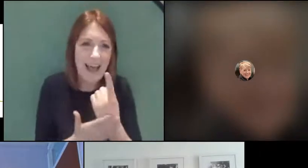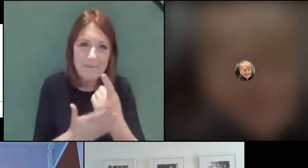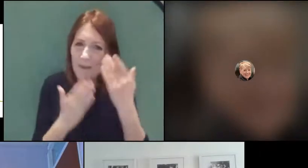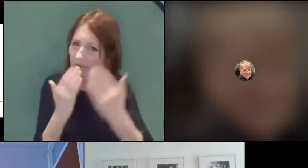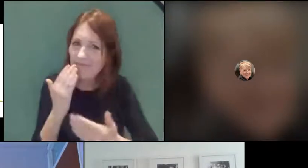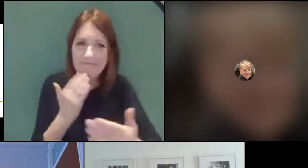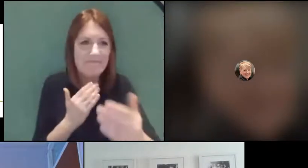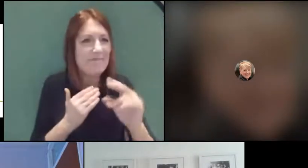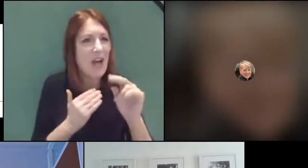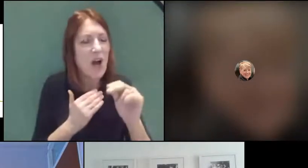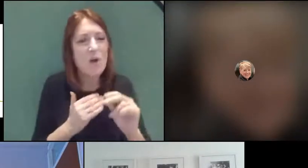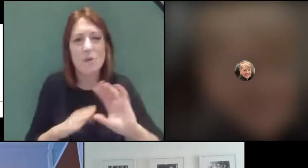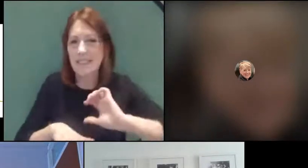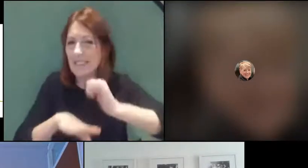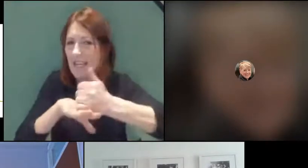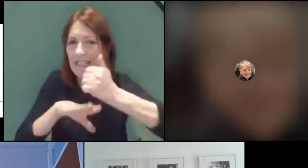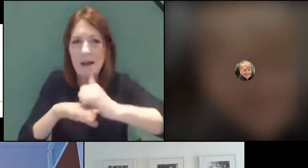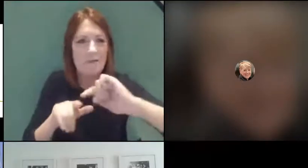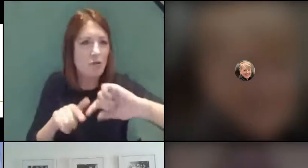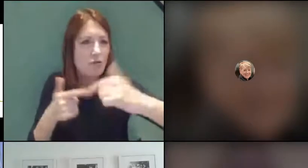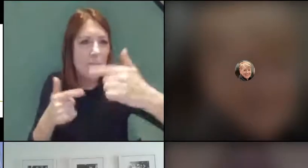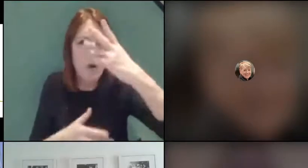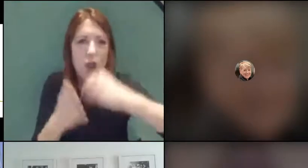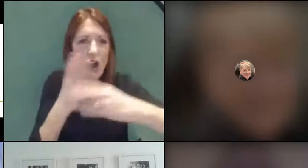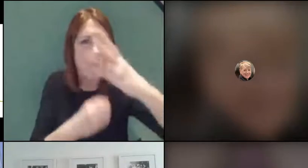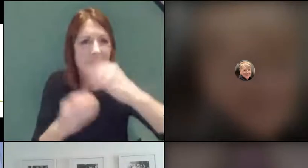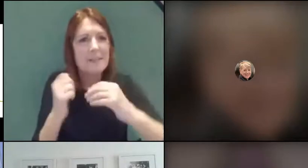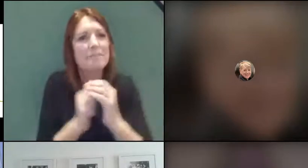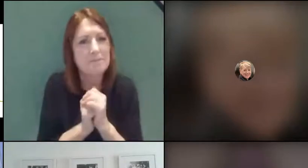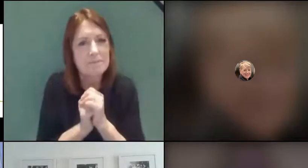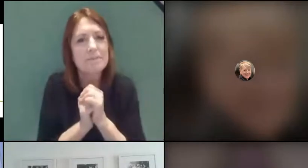because we're all set up for remote learning, so I think there will be some and there'll